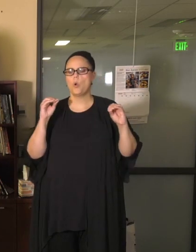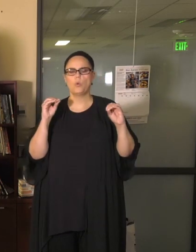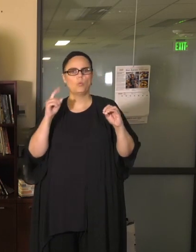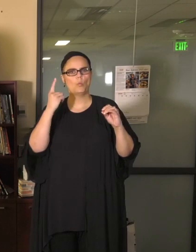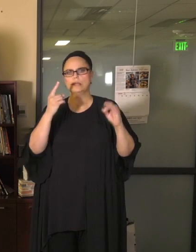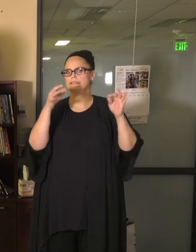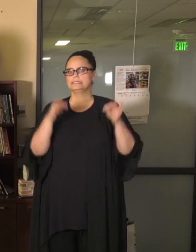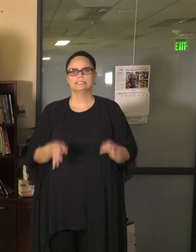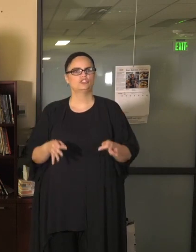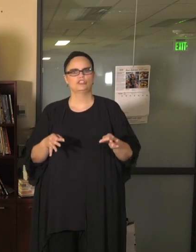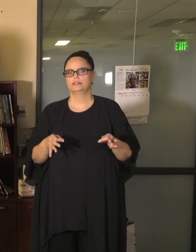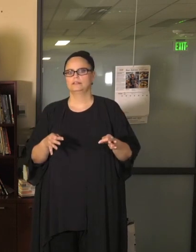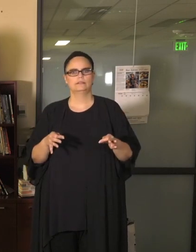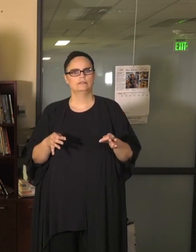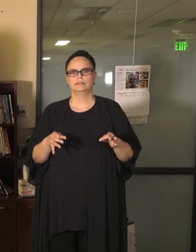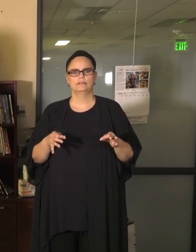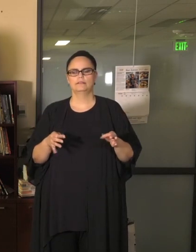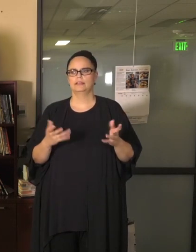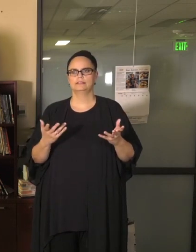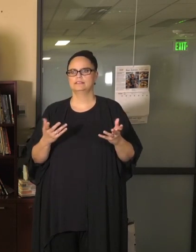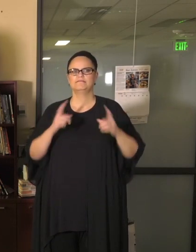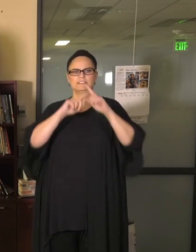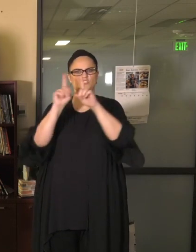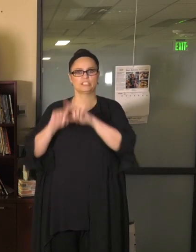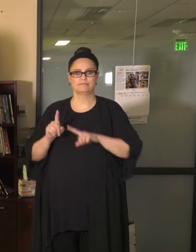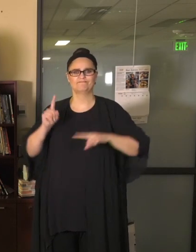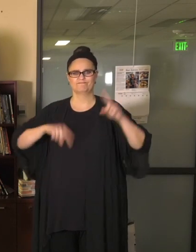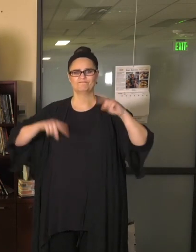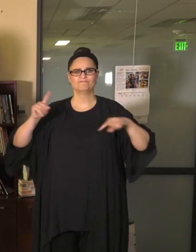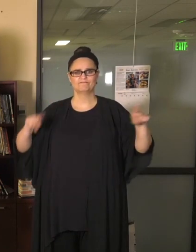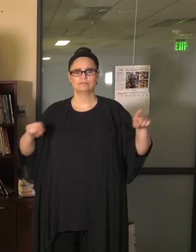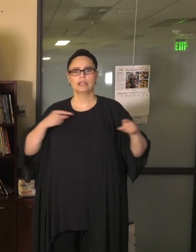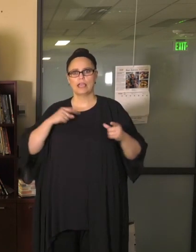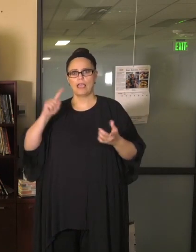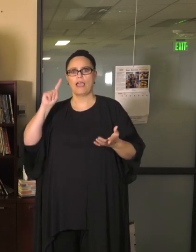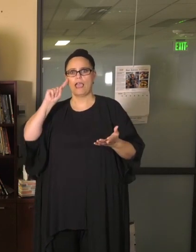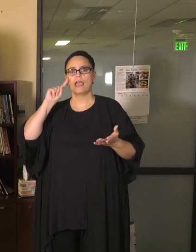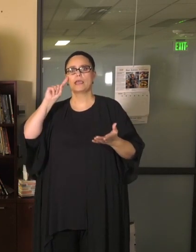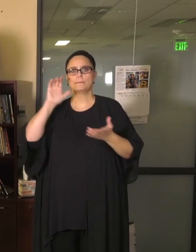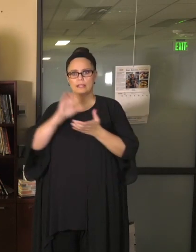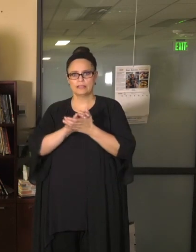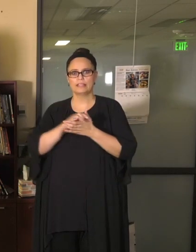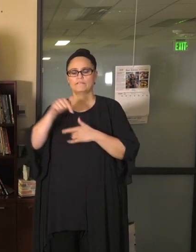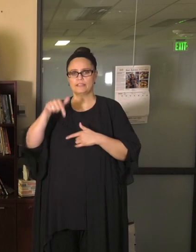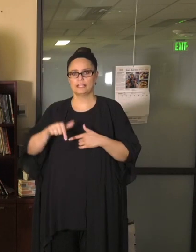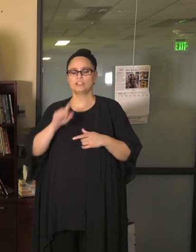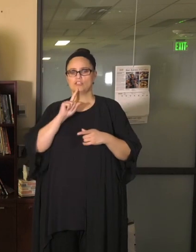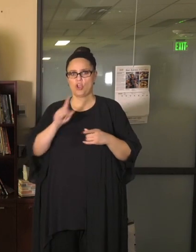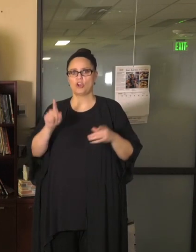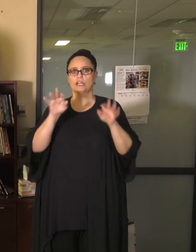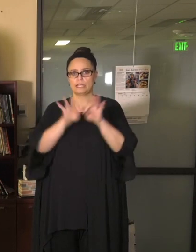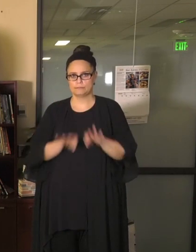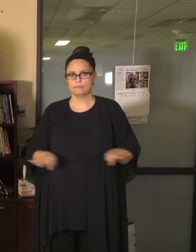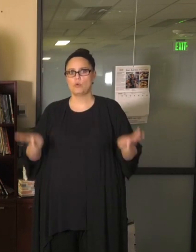even district-to-district. What I'll say to you is that I do believe that these are important experiences